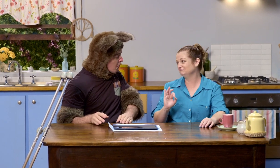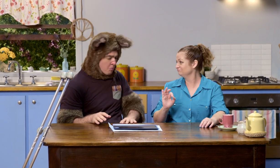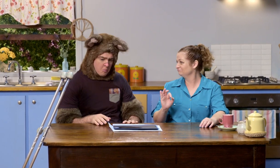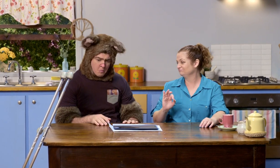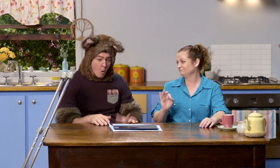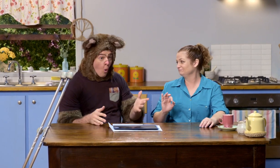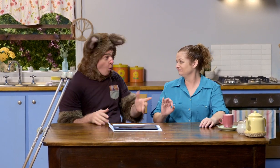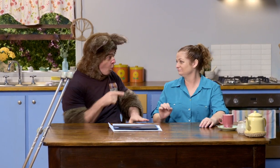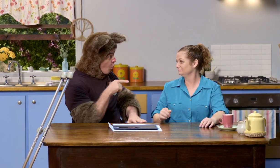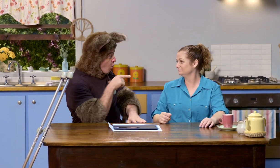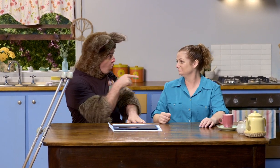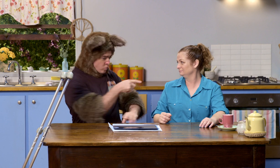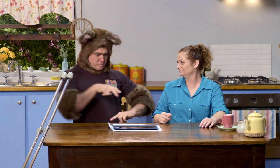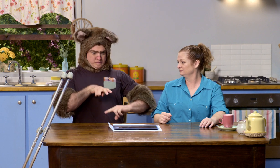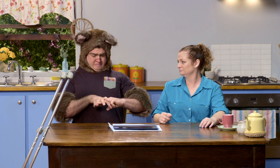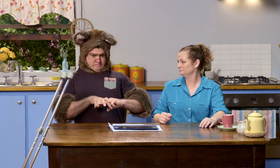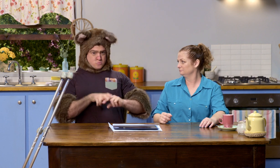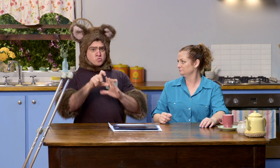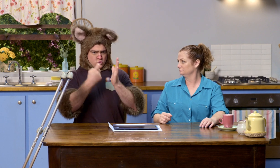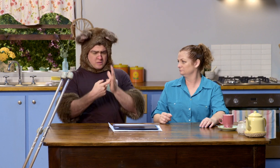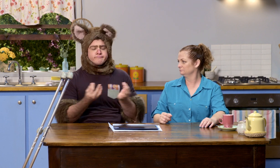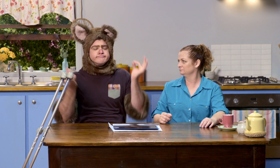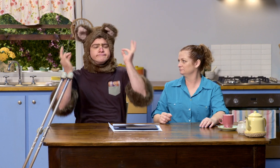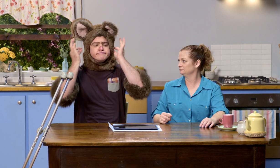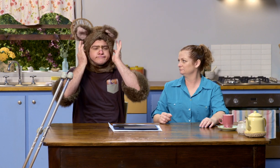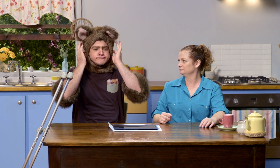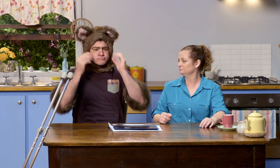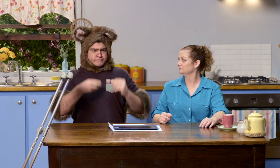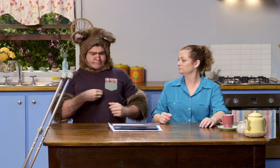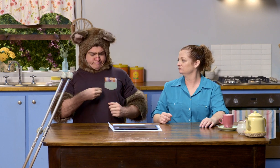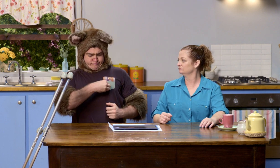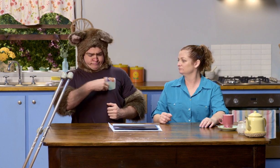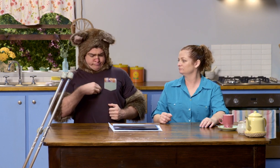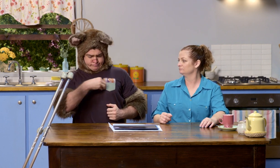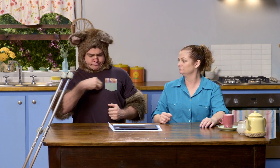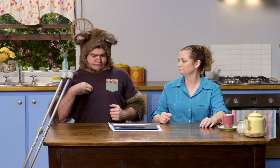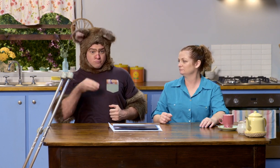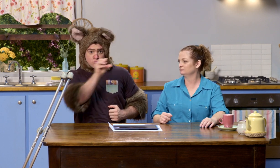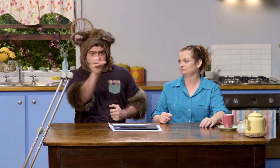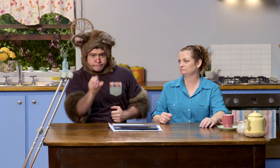Hmm. (GASPS) Did the doctor put those things in his ears and listen to your chest and your heart?